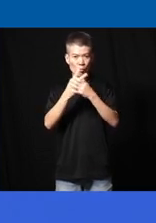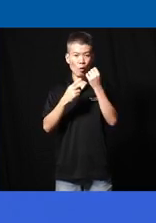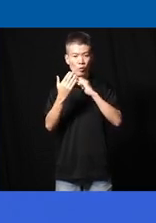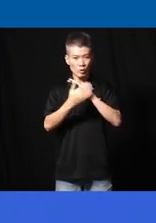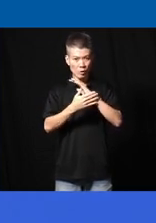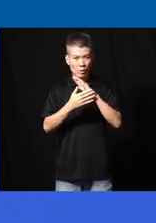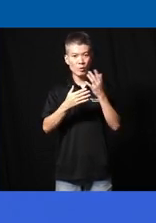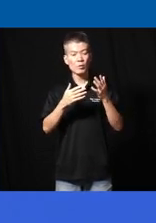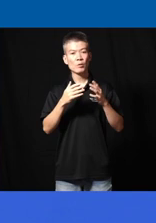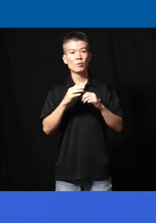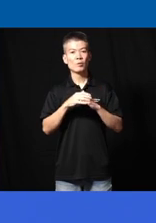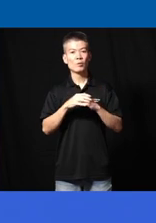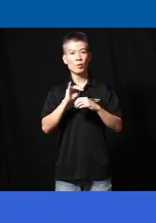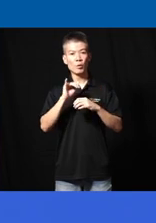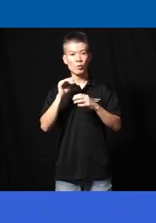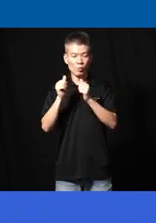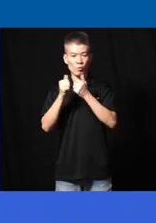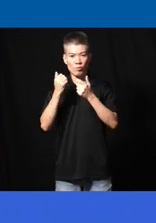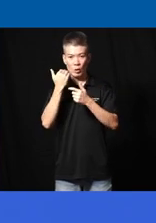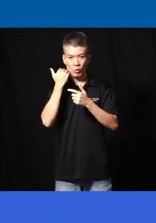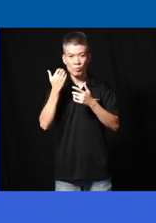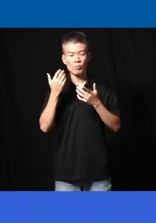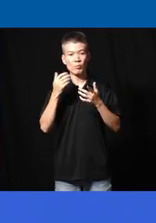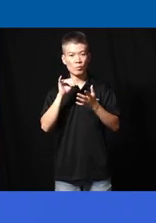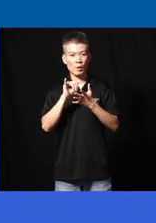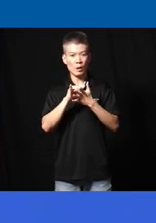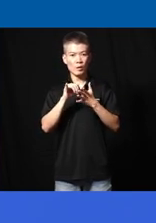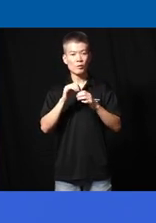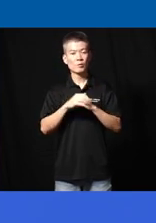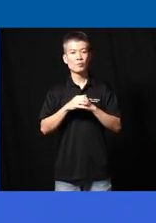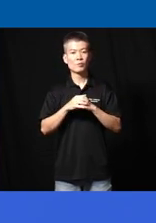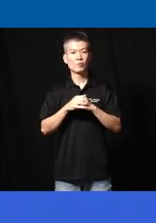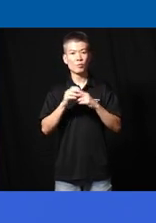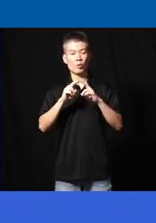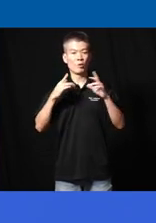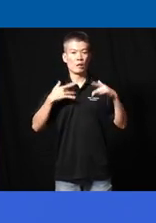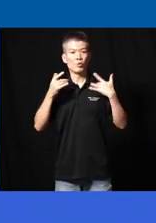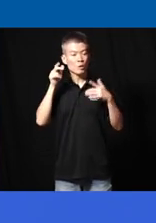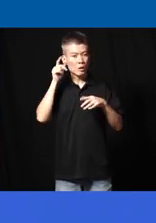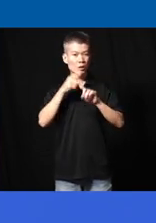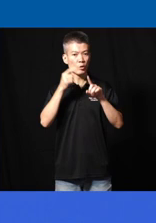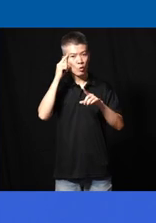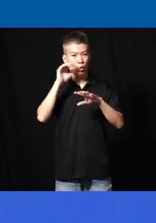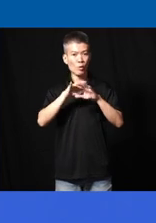know innovating as well as consuming so that's uh I'm very excited to hear his thoughts on that and